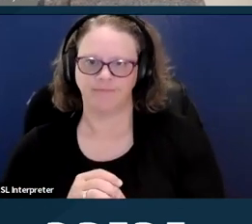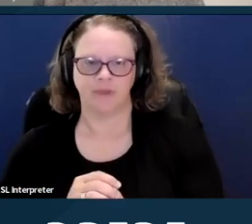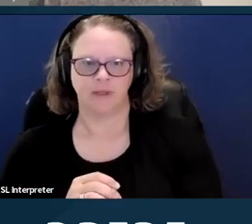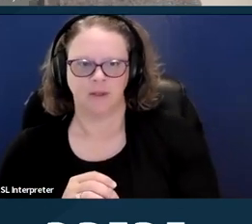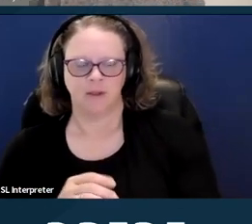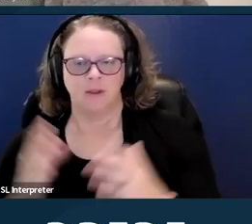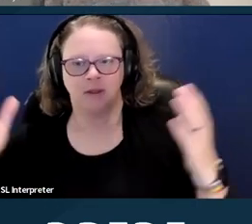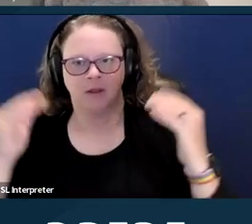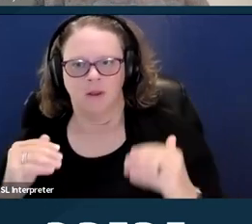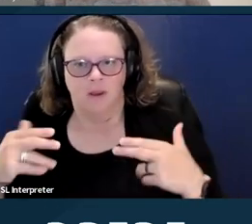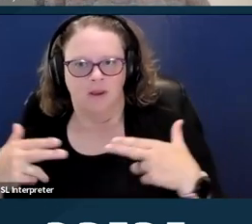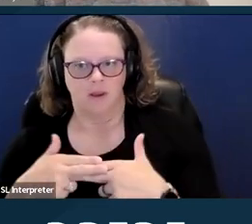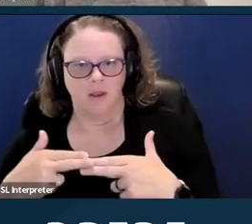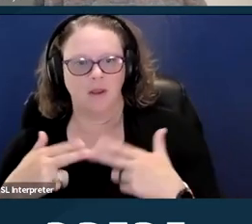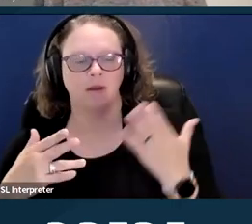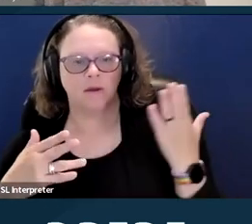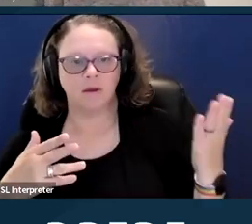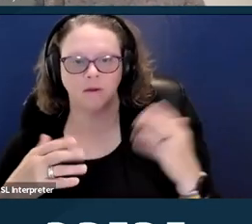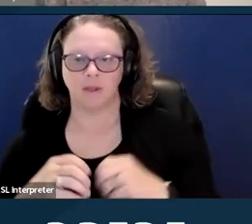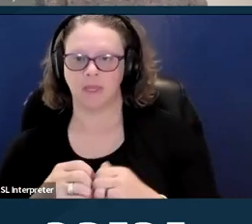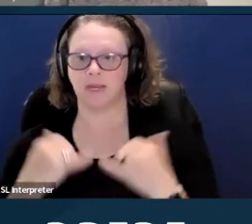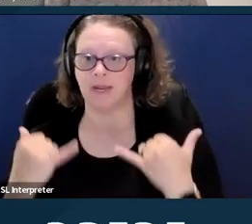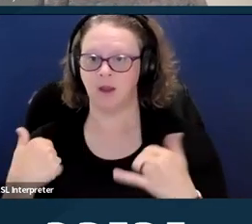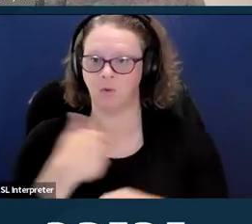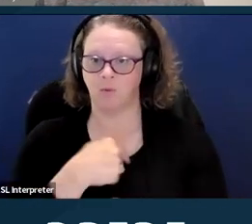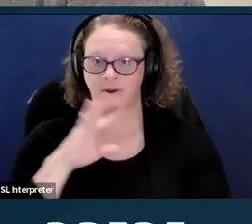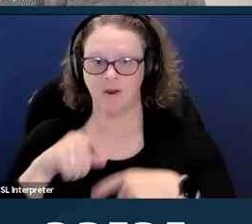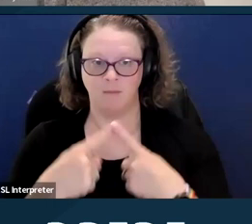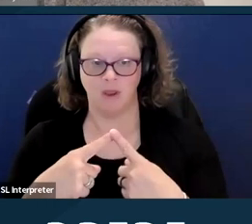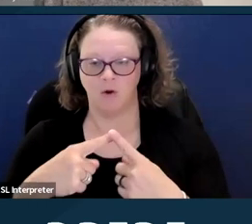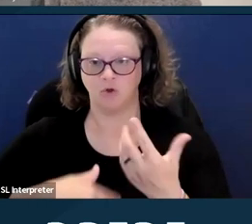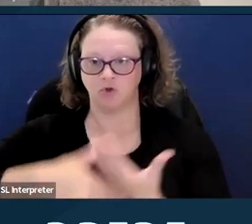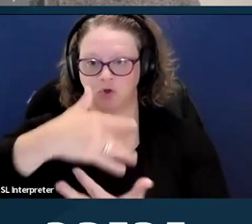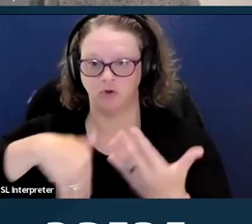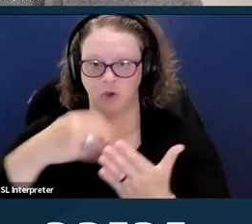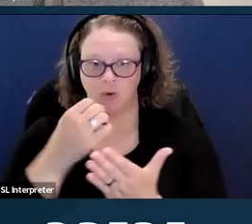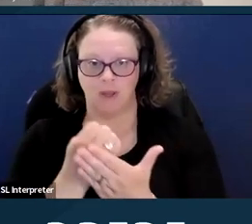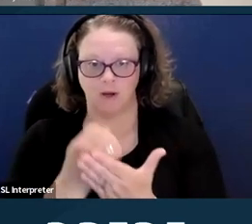And next we'll talk a little bit about socio-economic barriers that people with disabilities face